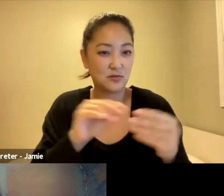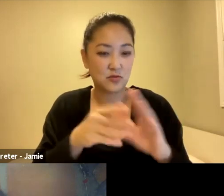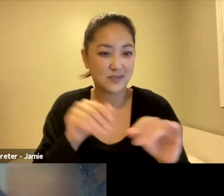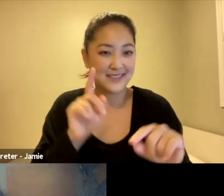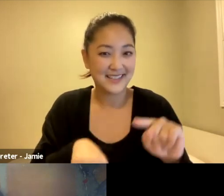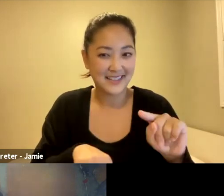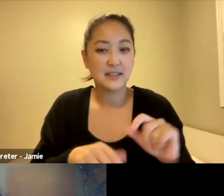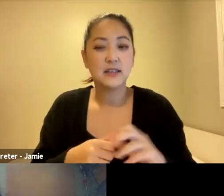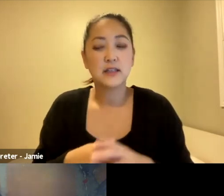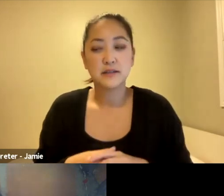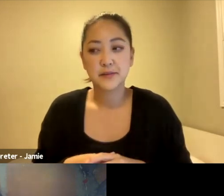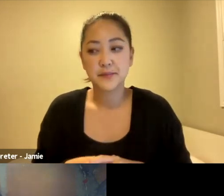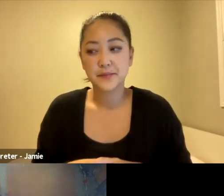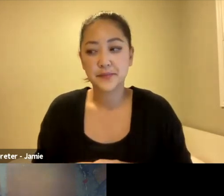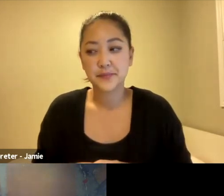but at the same time, it's so close as